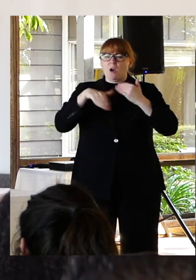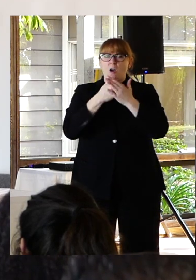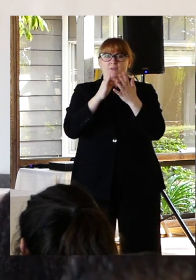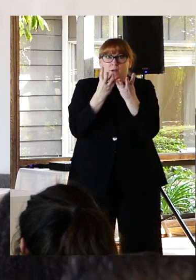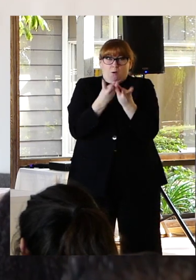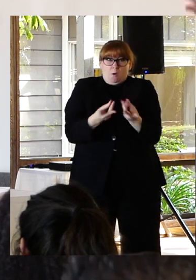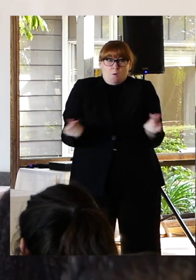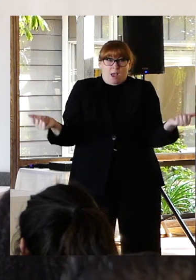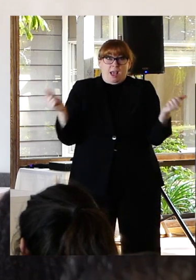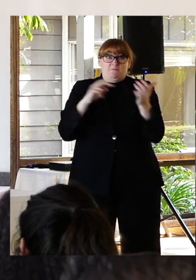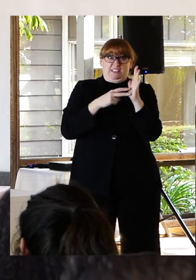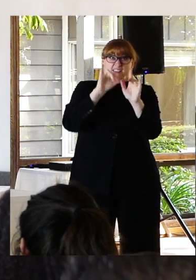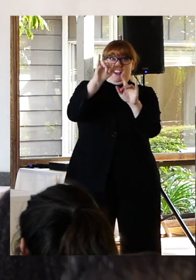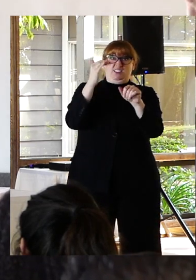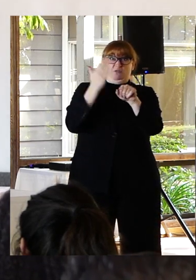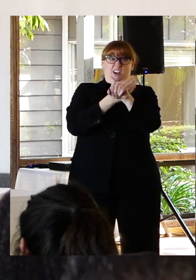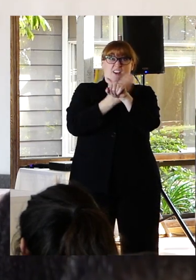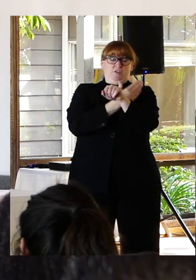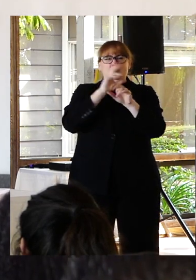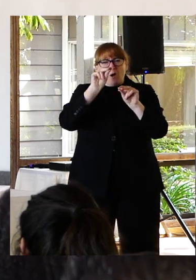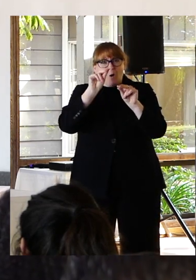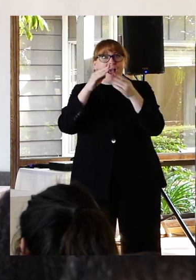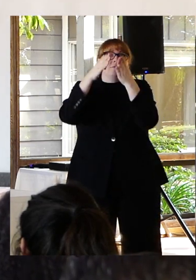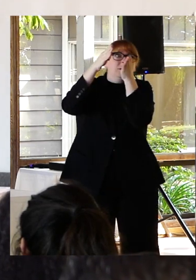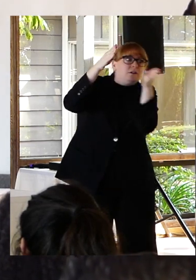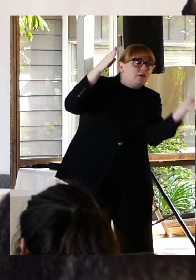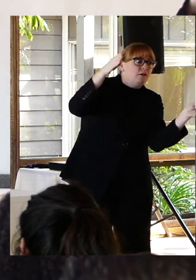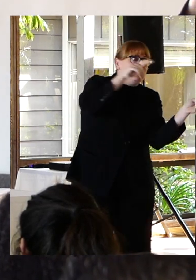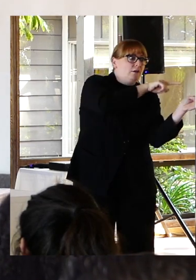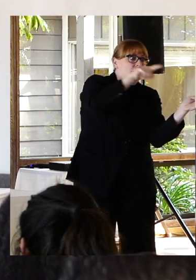patients need to know. Yes those of us going through it on a day to day basis.